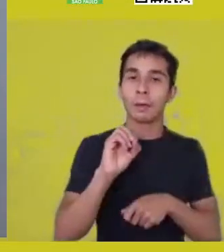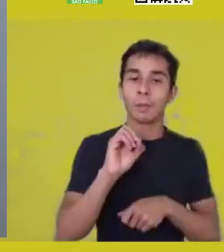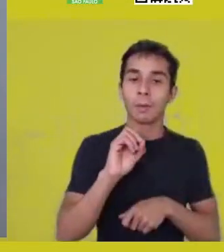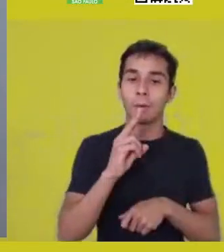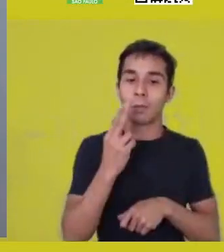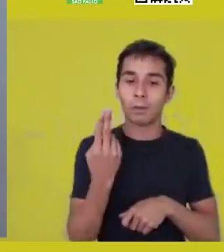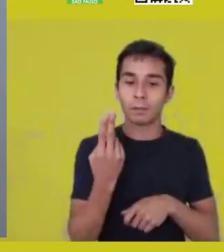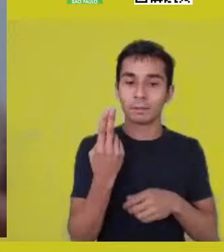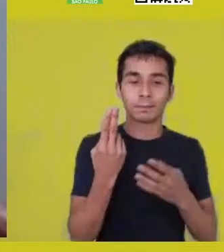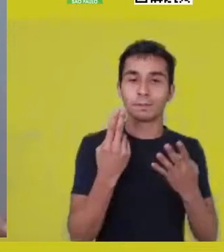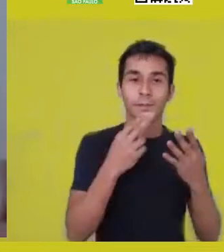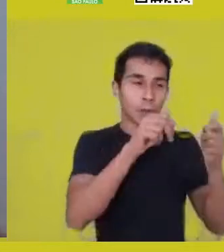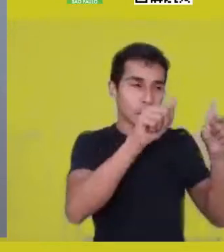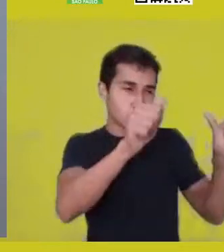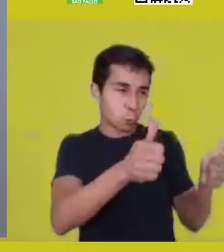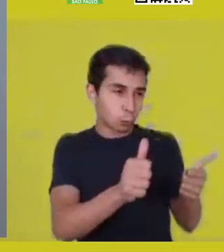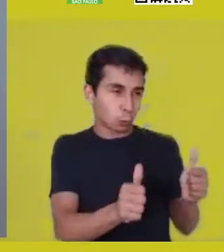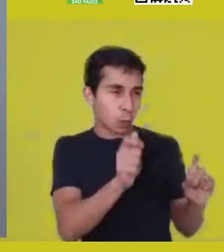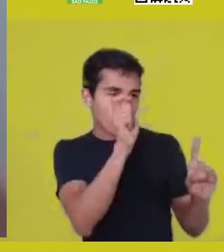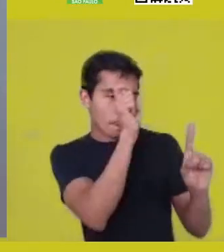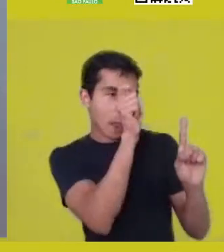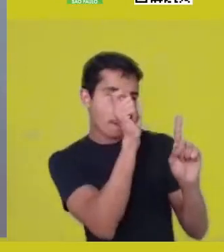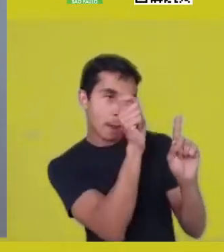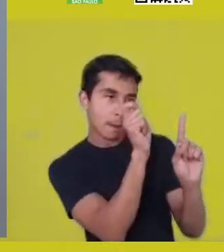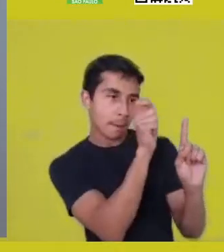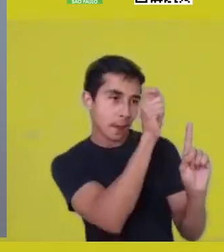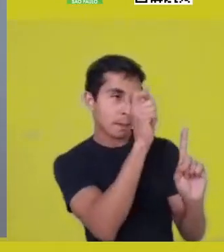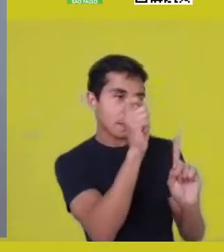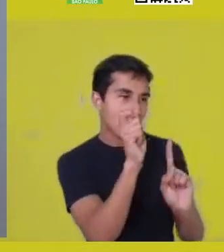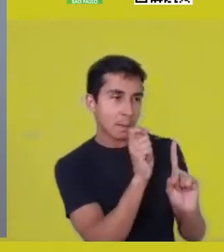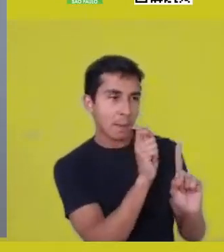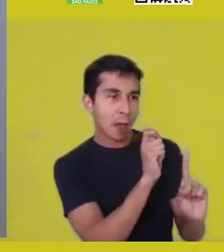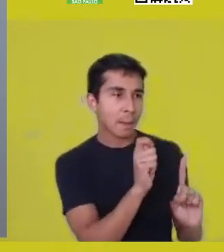and bringing in that action another kind of action